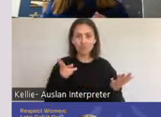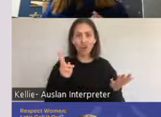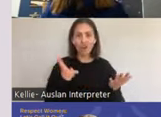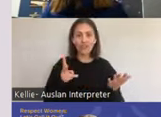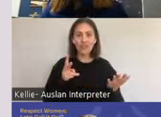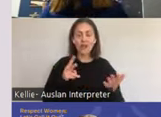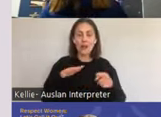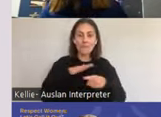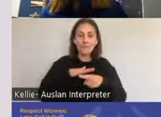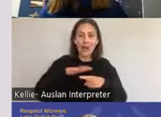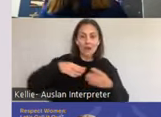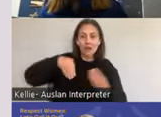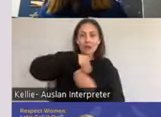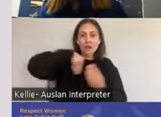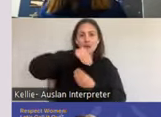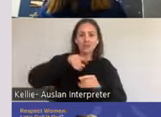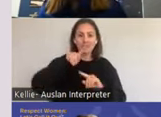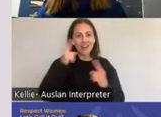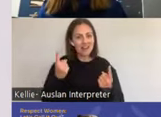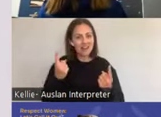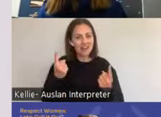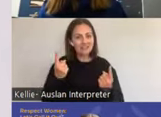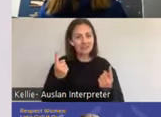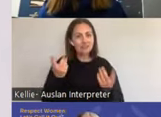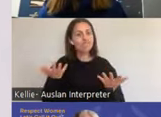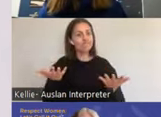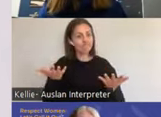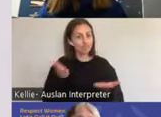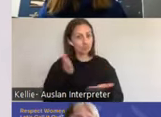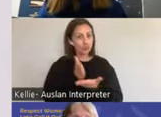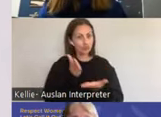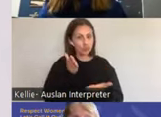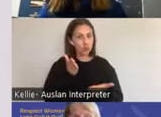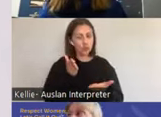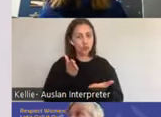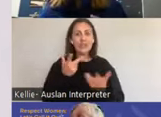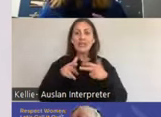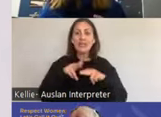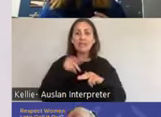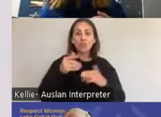I often will say, if you see in there in the medical history there's diabetes, there might